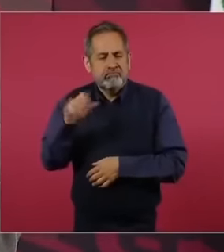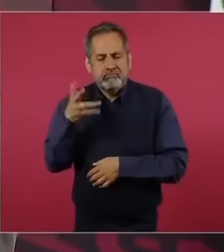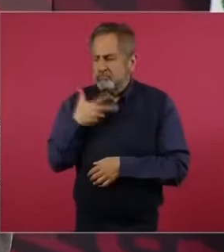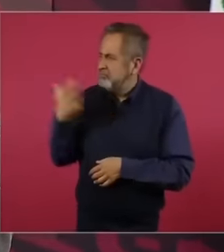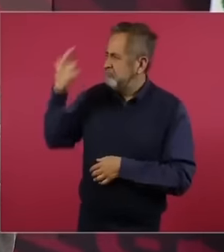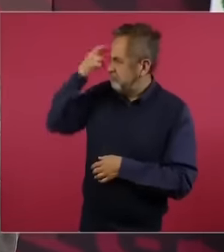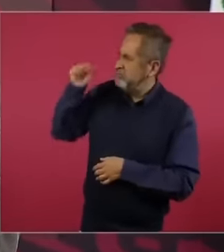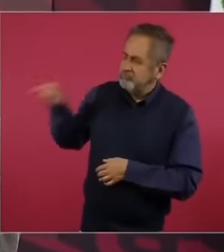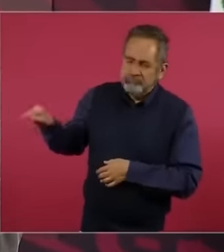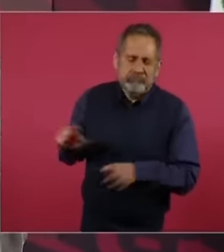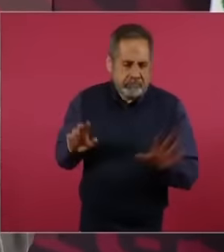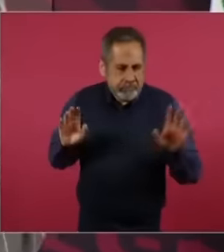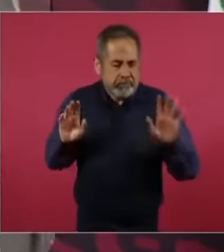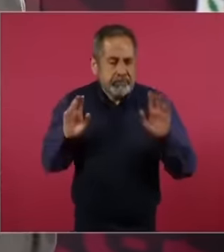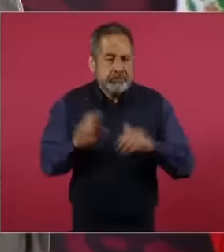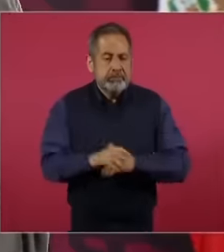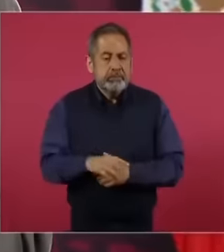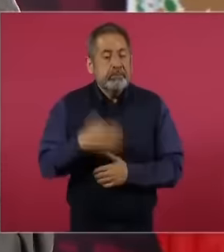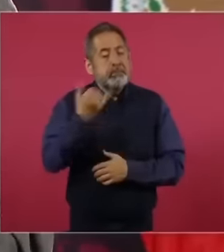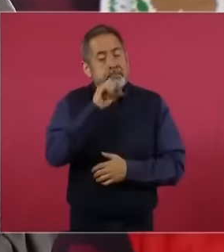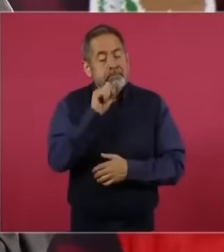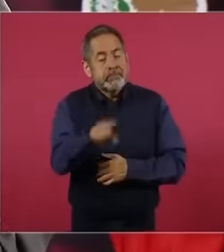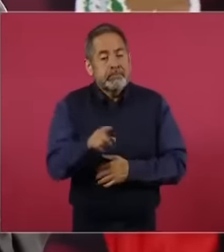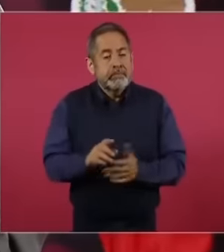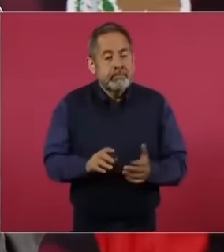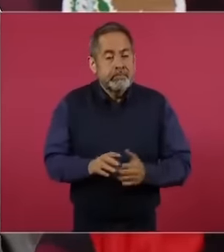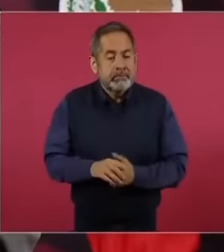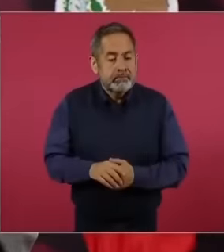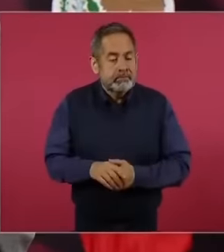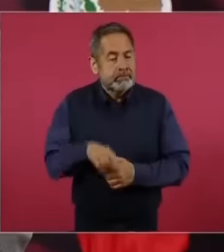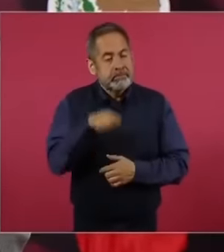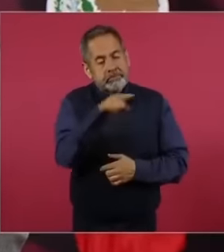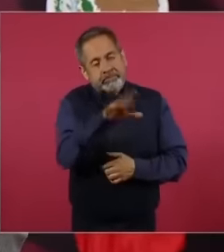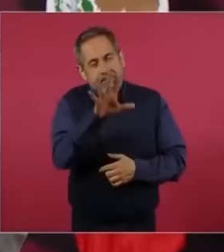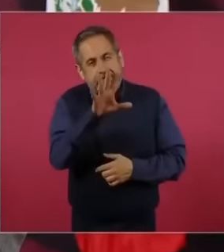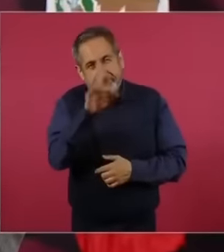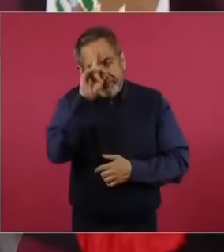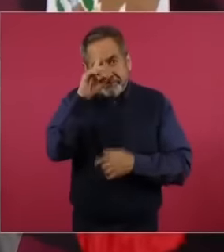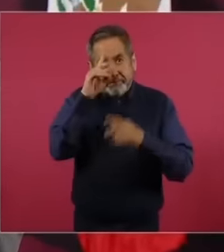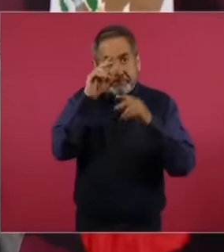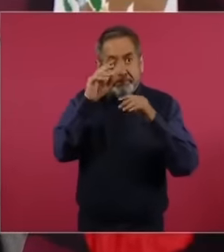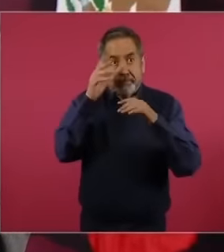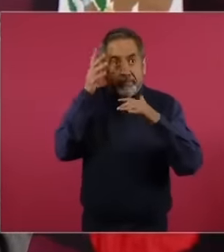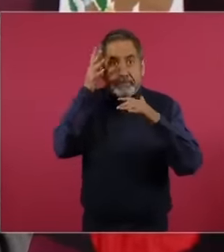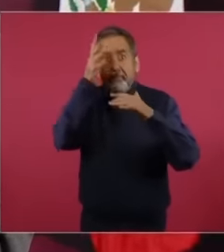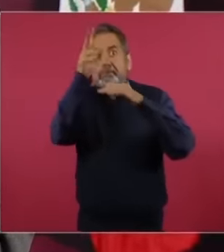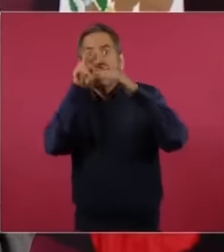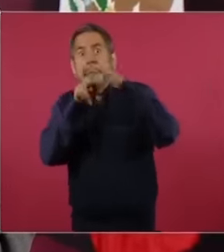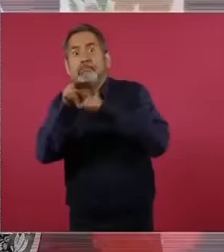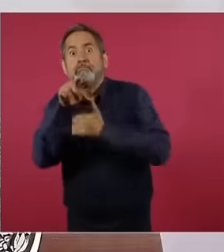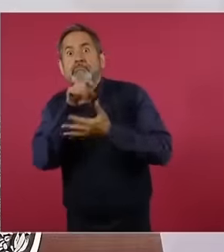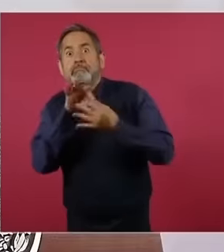as a prophet, he says that we are going to